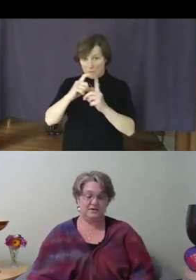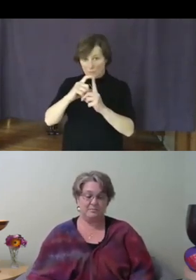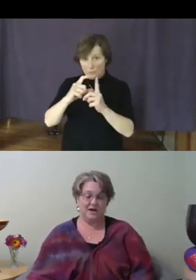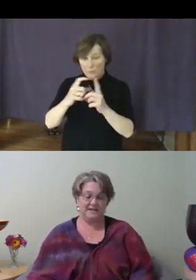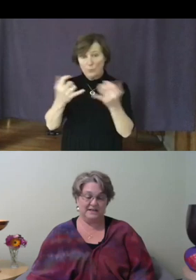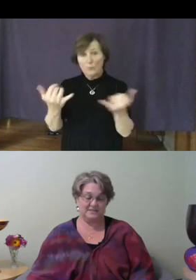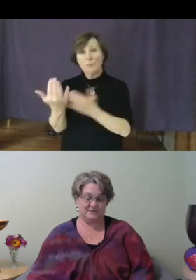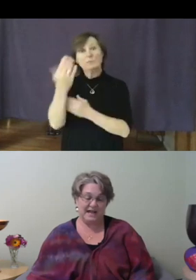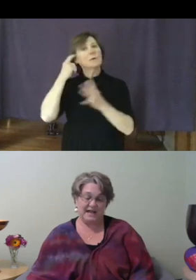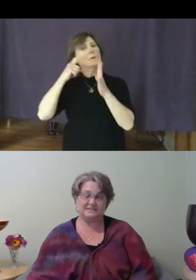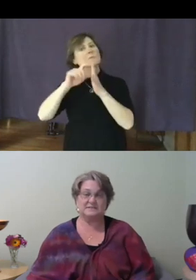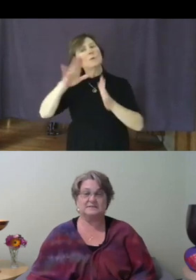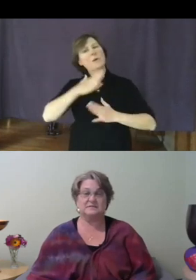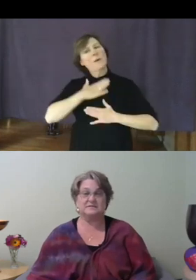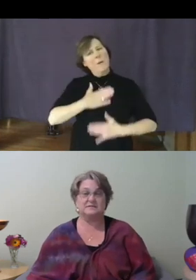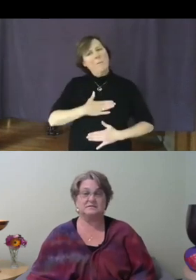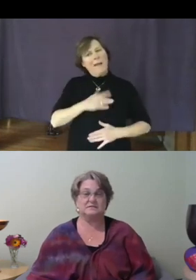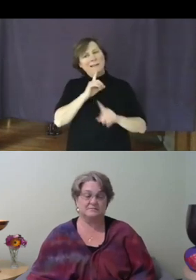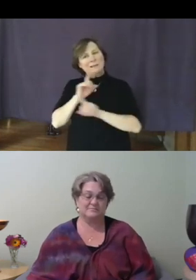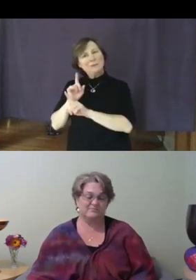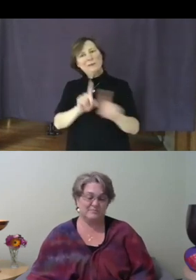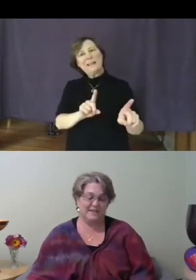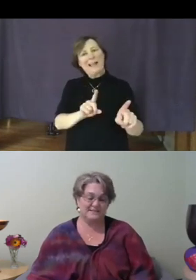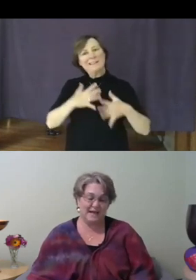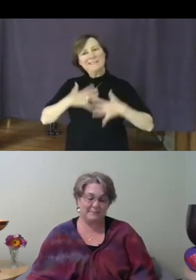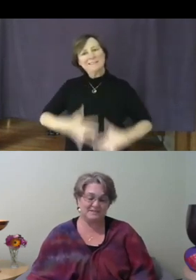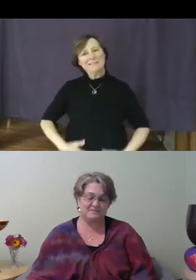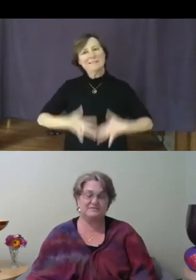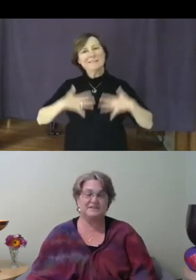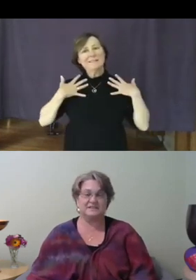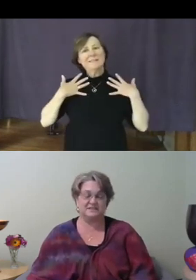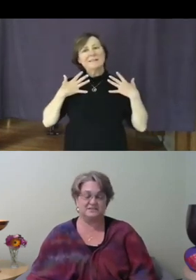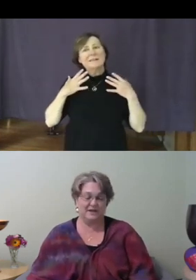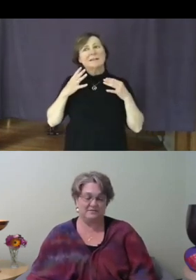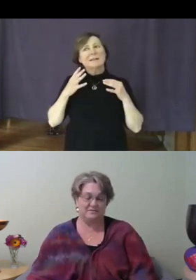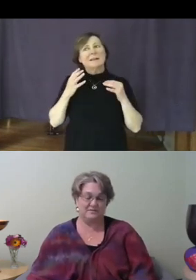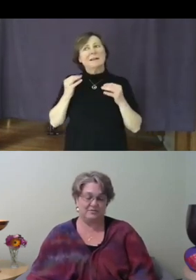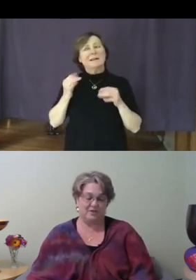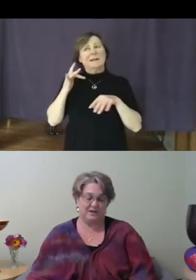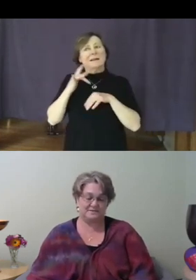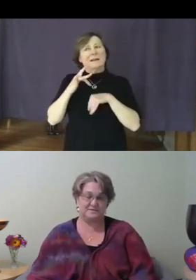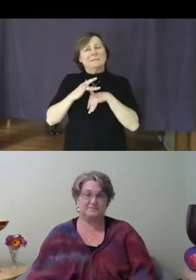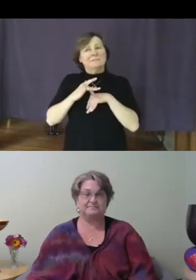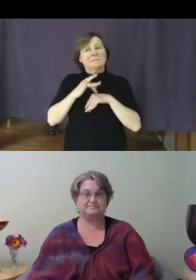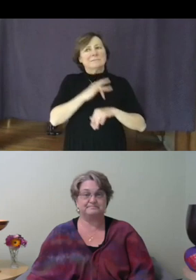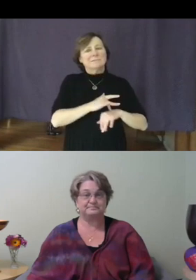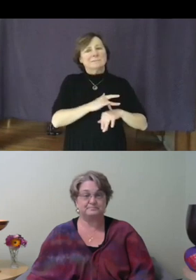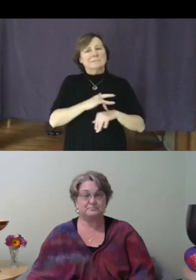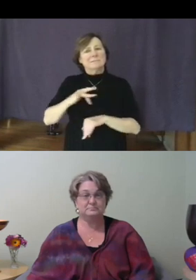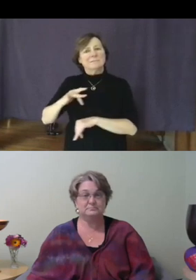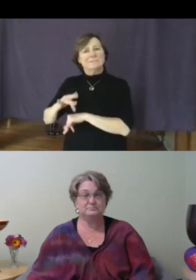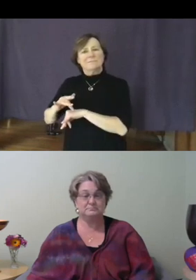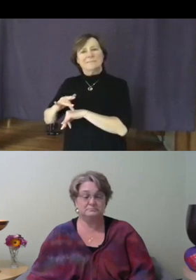body has reacted and tap into the feelings rather than the thoughts. I'll